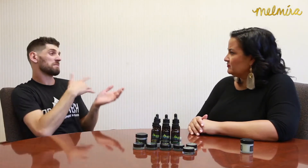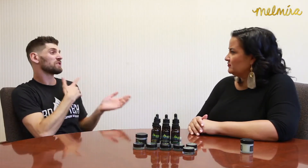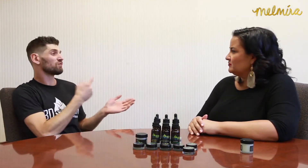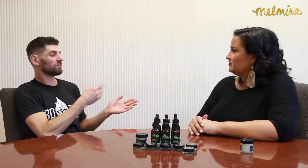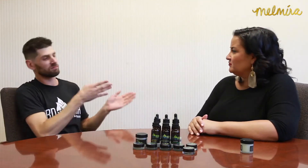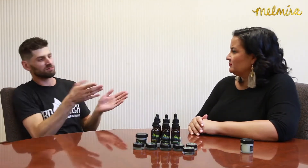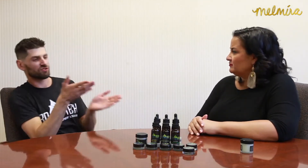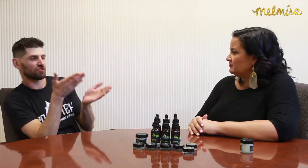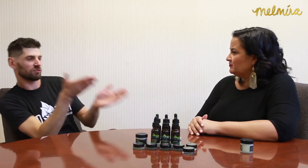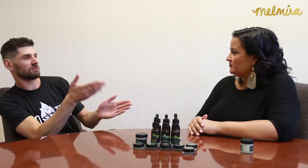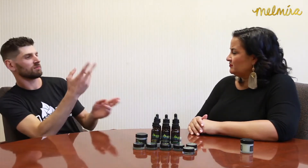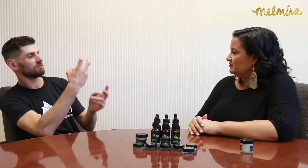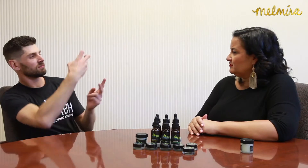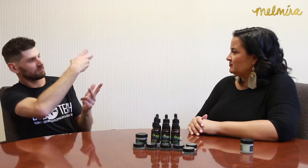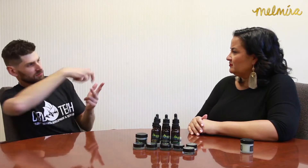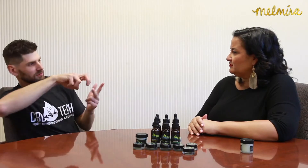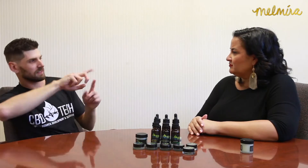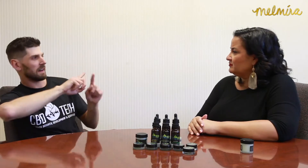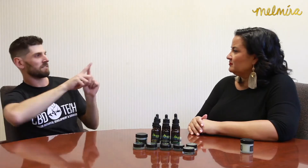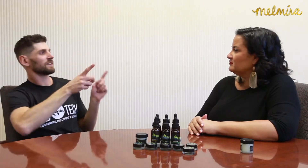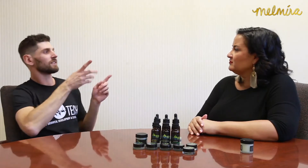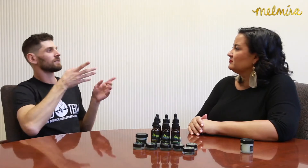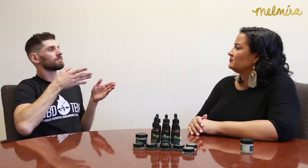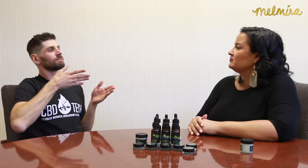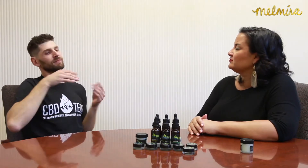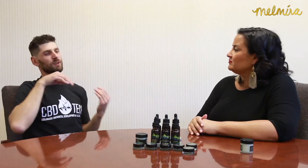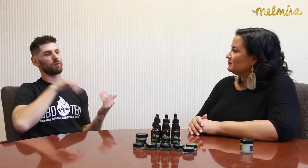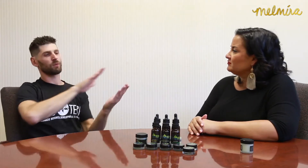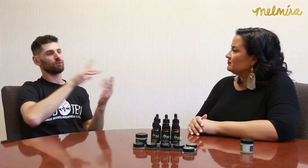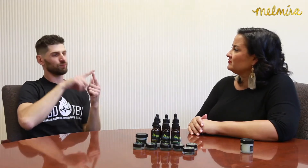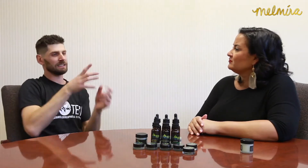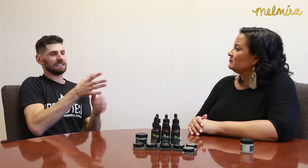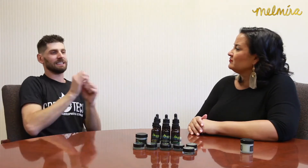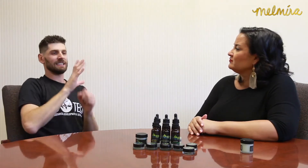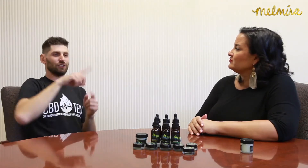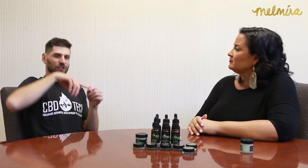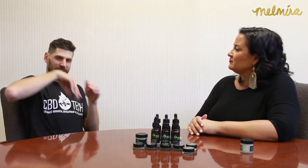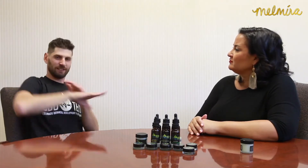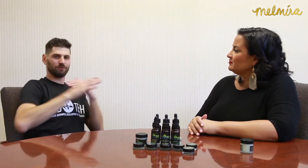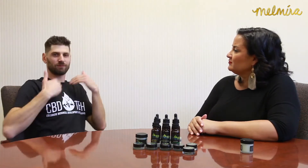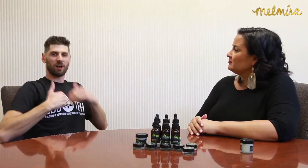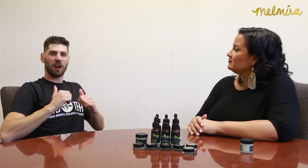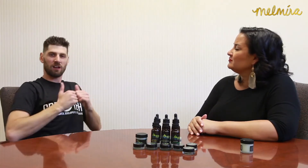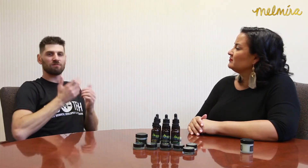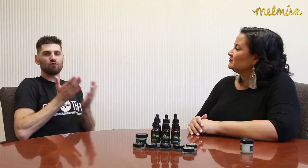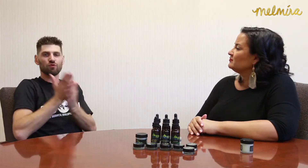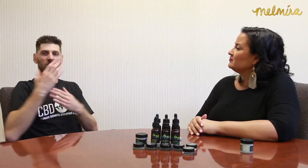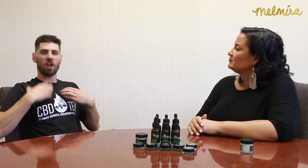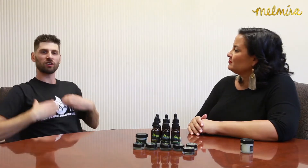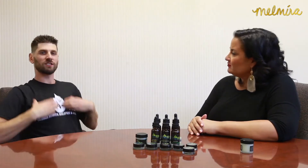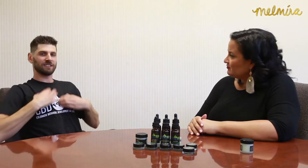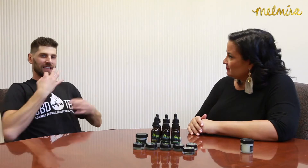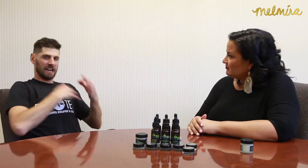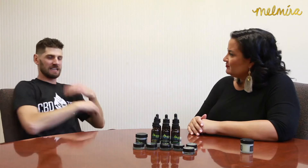A doctor will suggest you switch to a different approach to ingesting CBD, which is done through your lungs